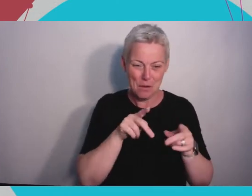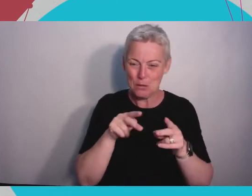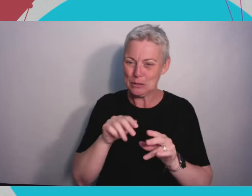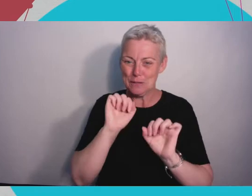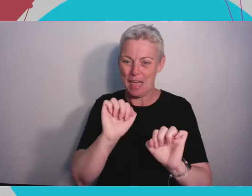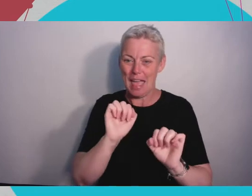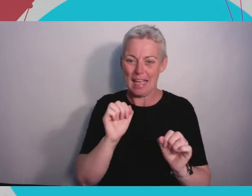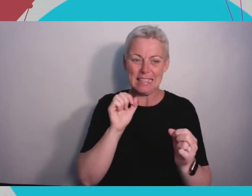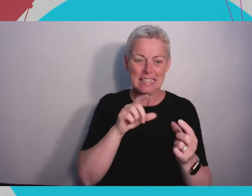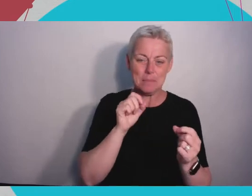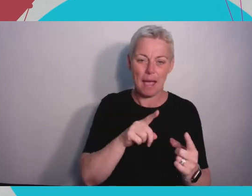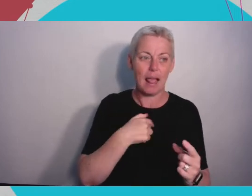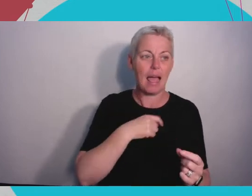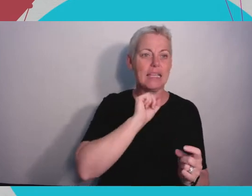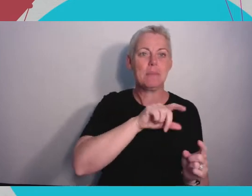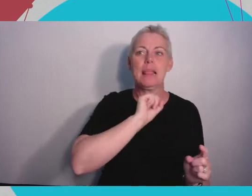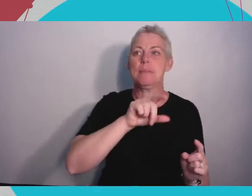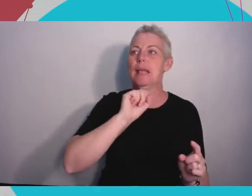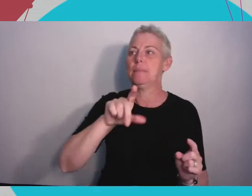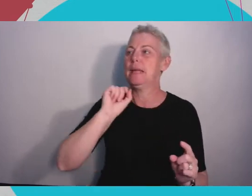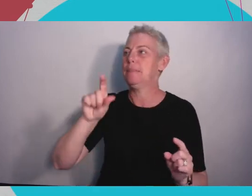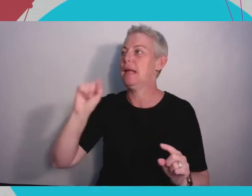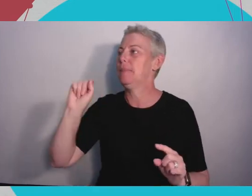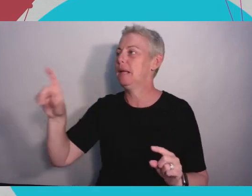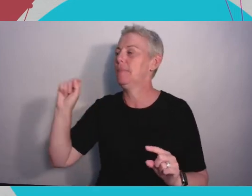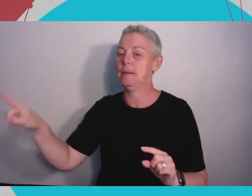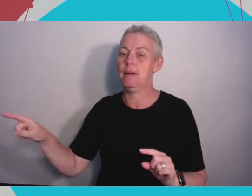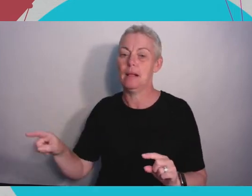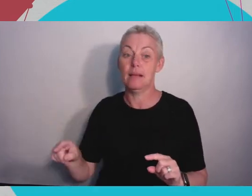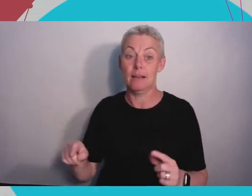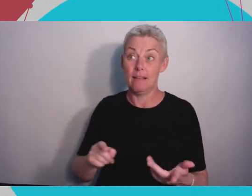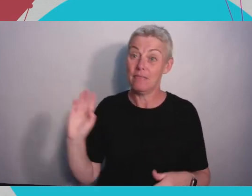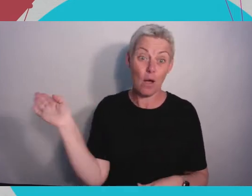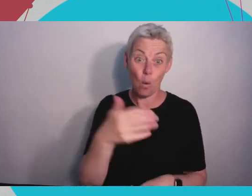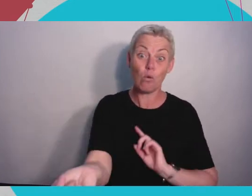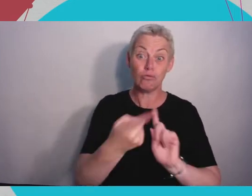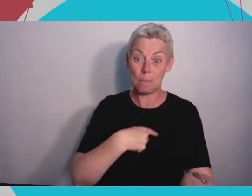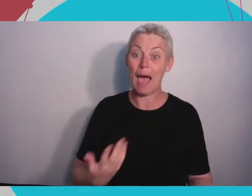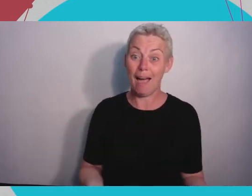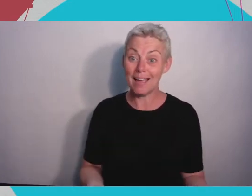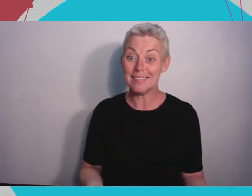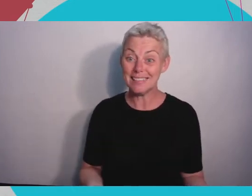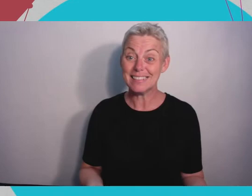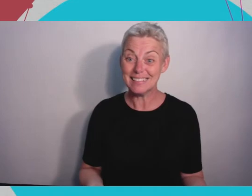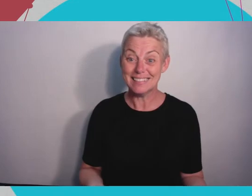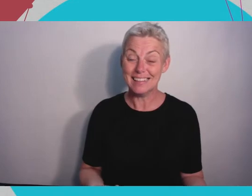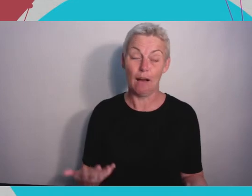led to some kind of meeting. And yeah so reach out talk to people. People want to help that's